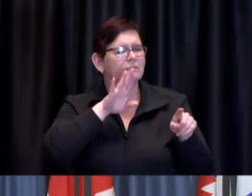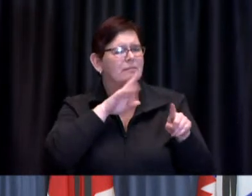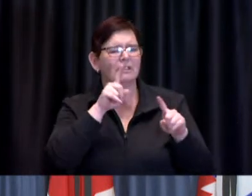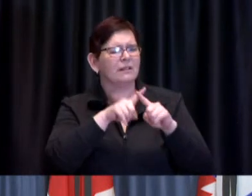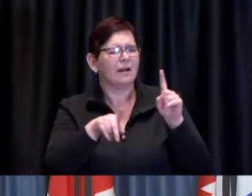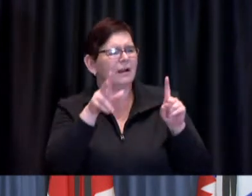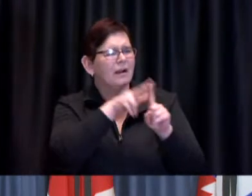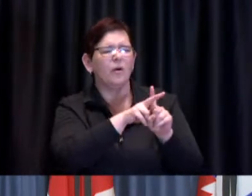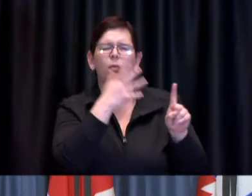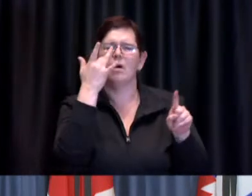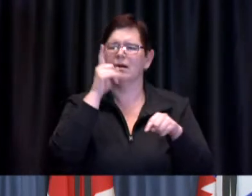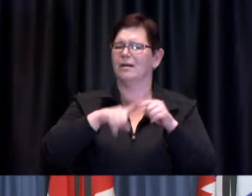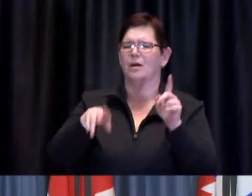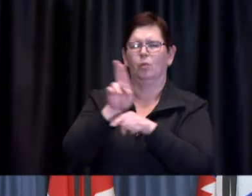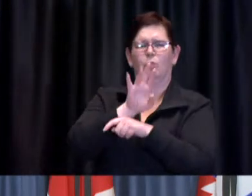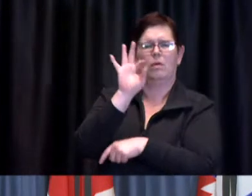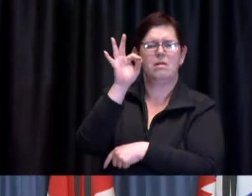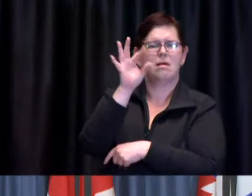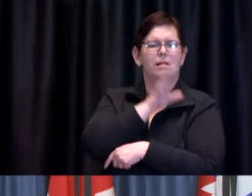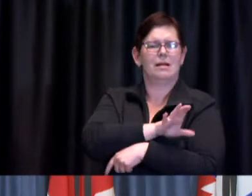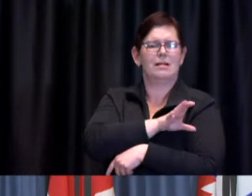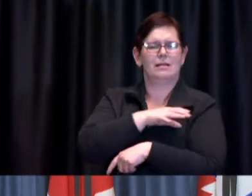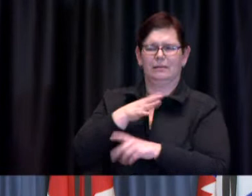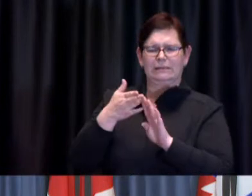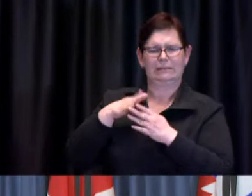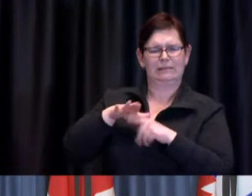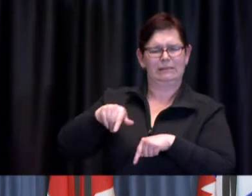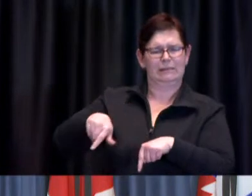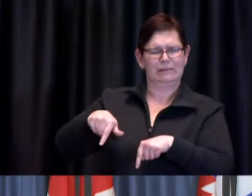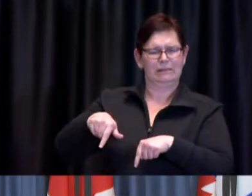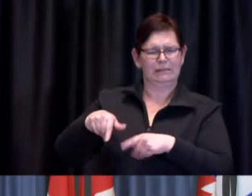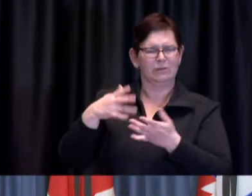there isn't enough vaccine for everyone who has been prioritized by the province